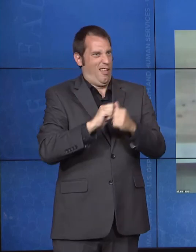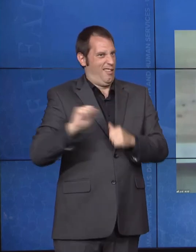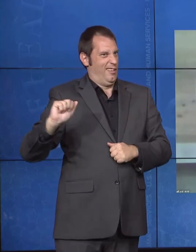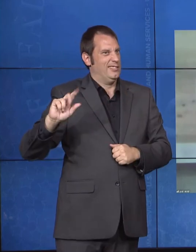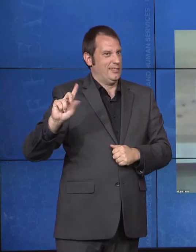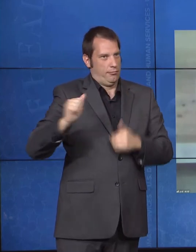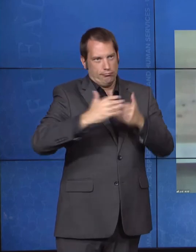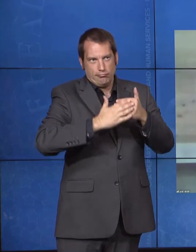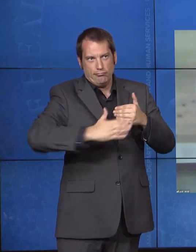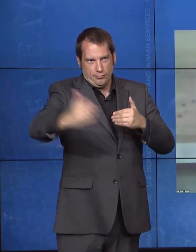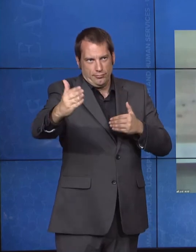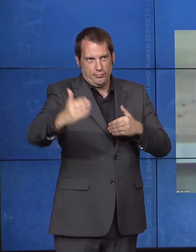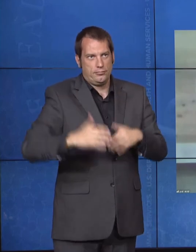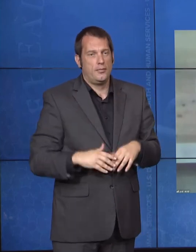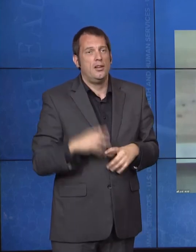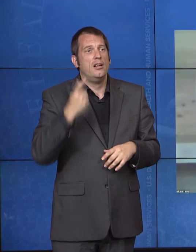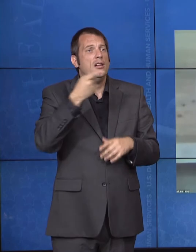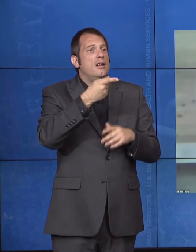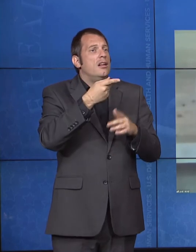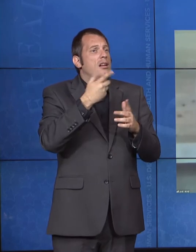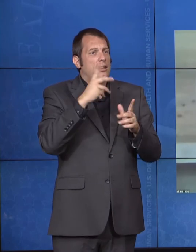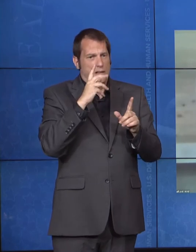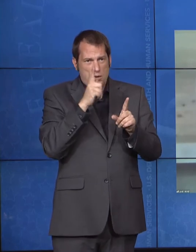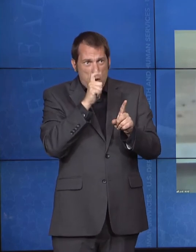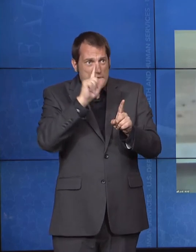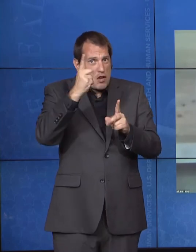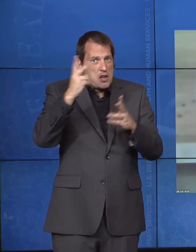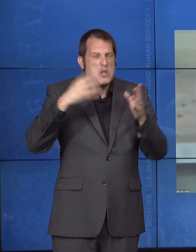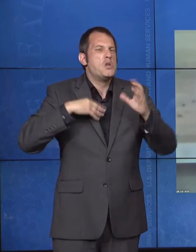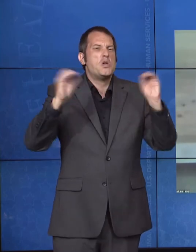but, Calder, why don't we start with you?